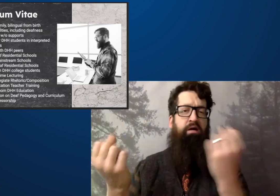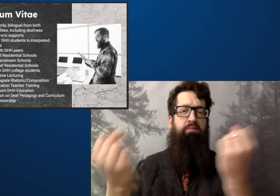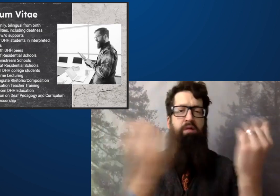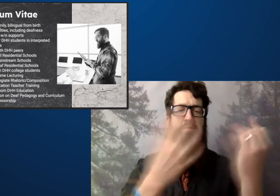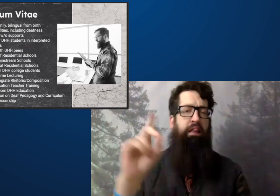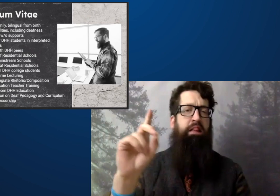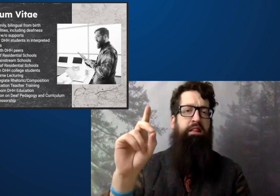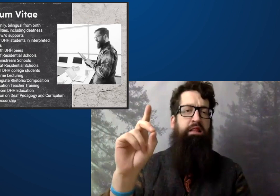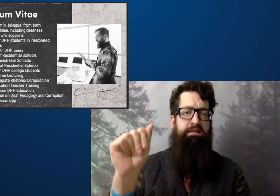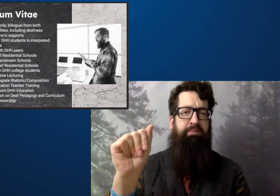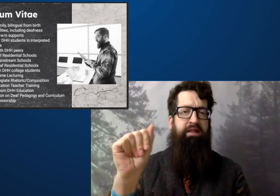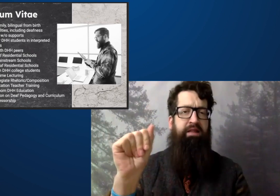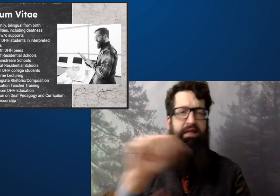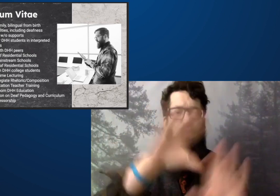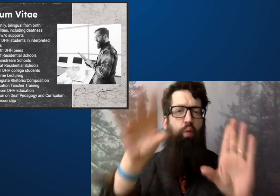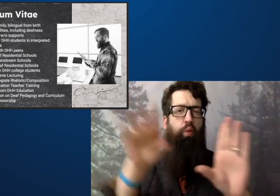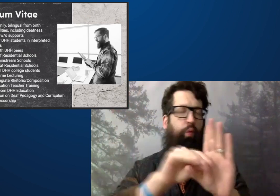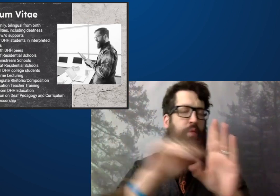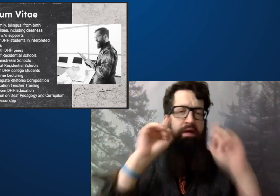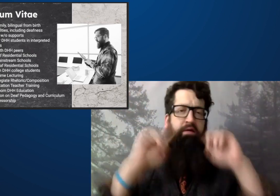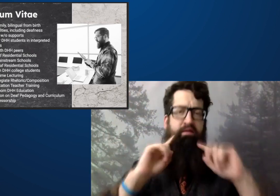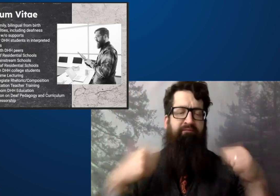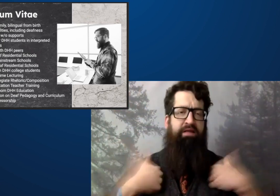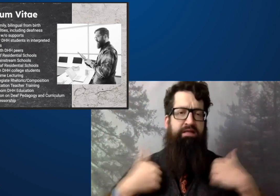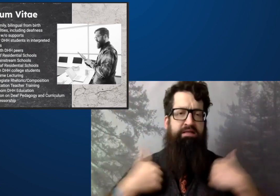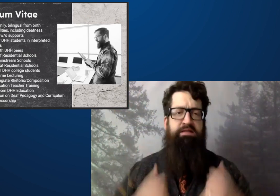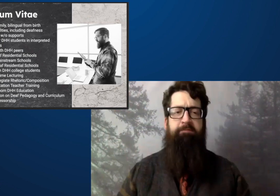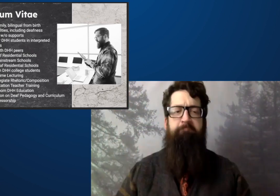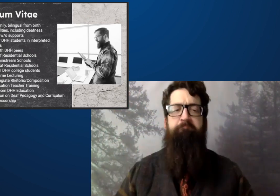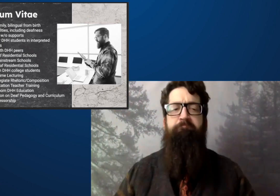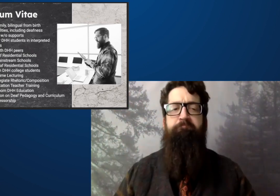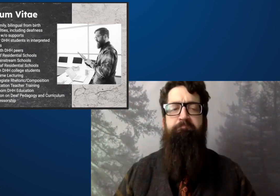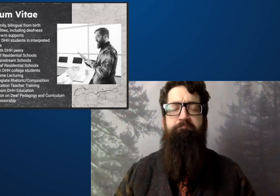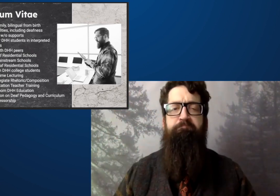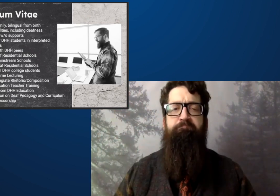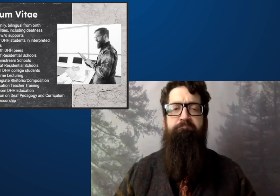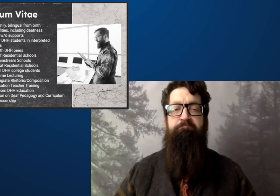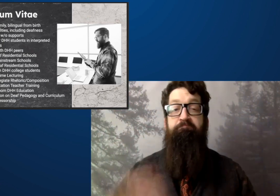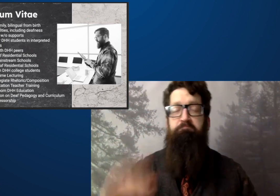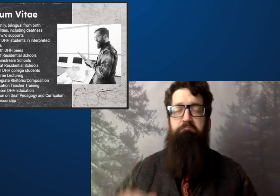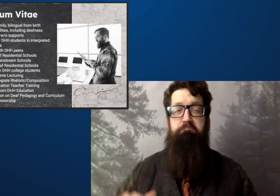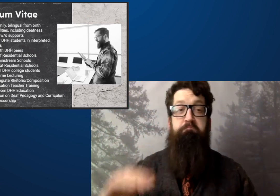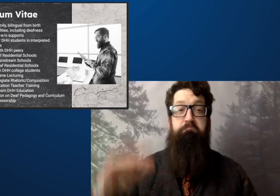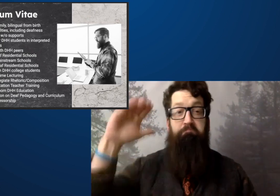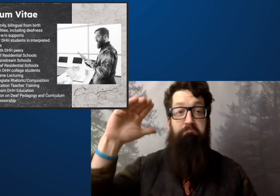Myself, I have multiple disabilities, including deafness.